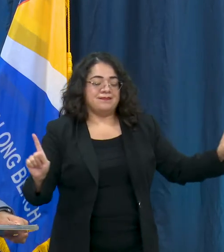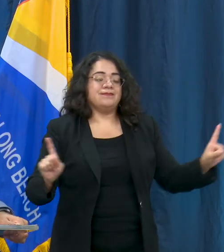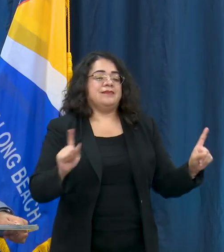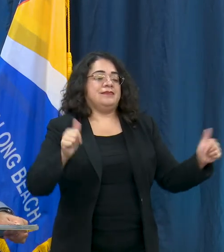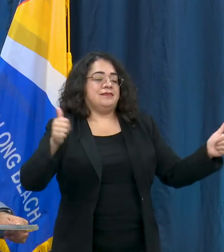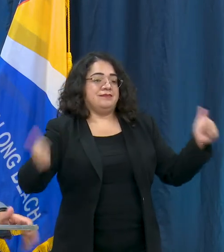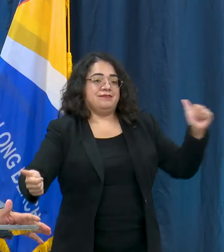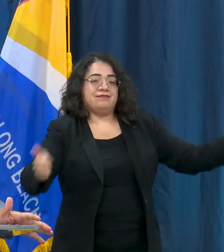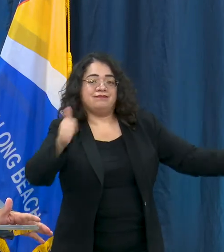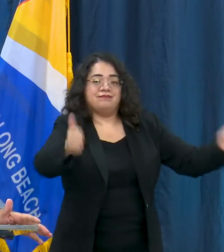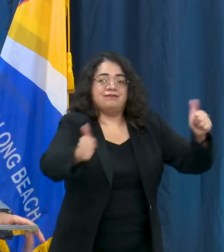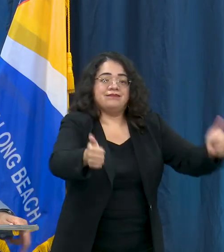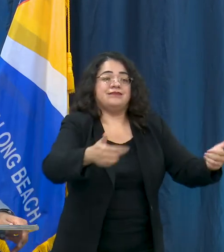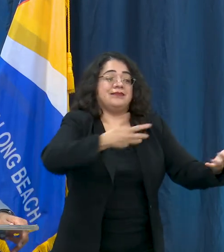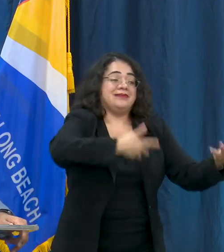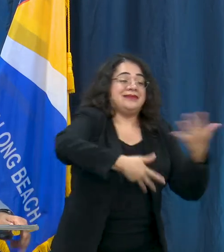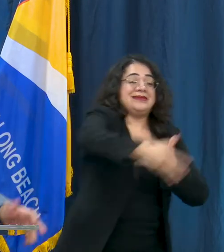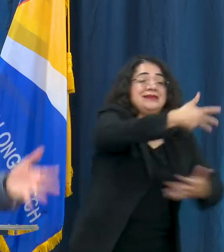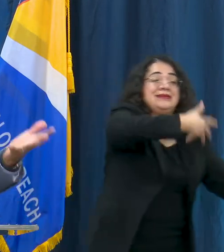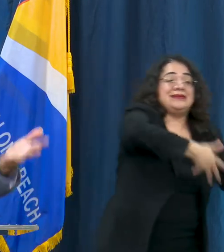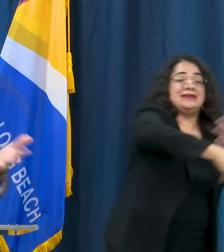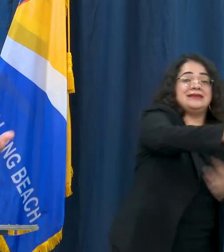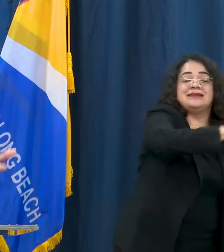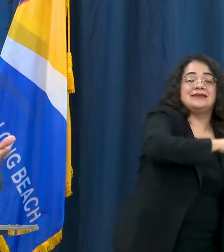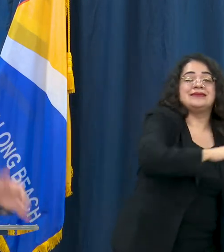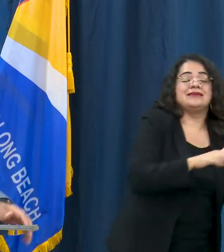interactions will be limited within the camps to make sure the kids stay